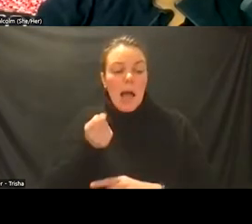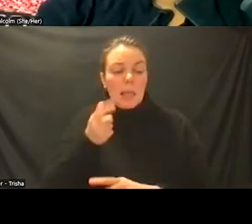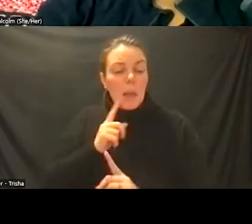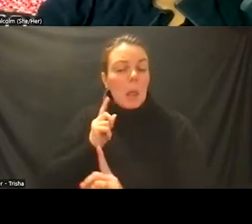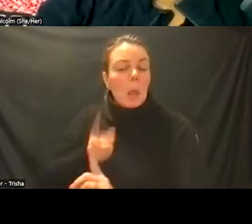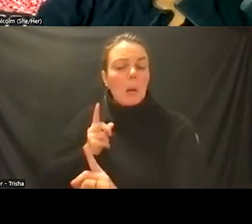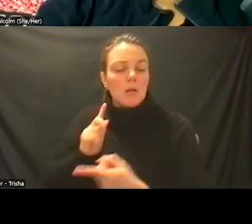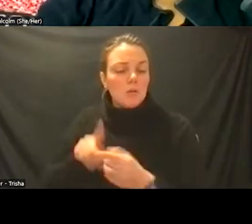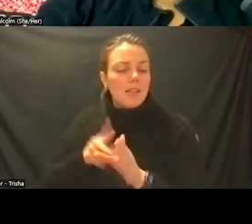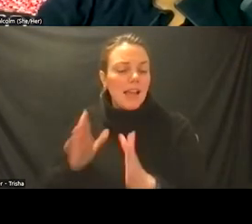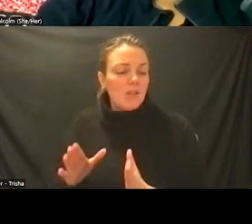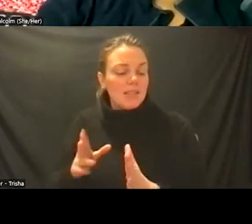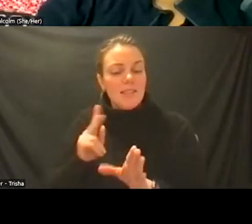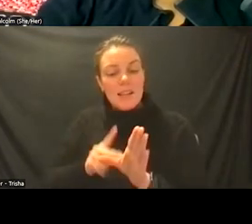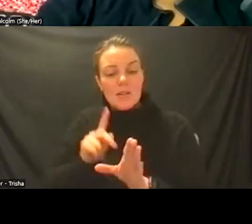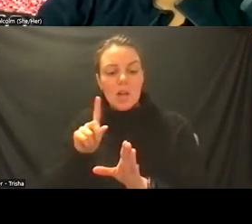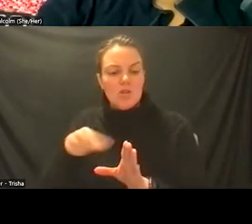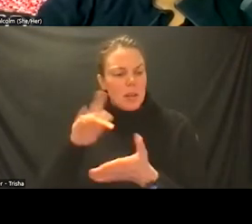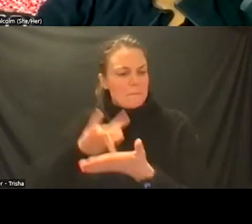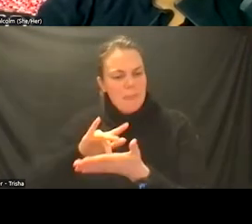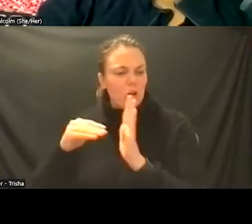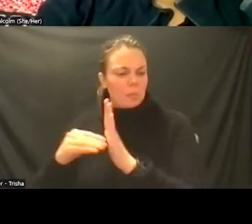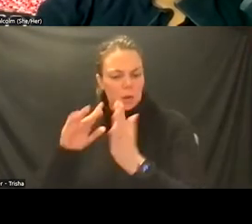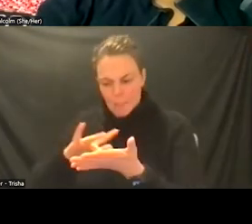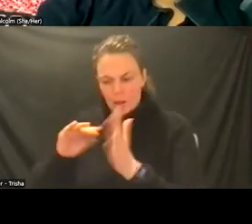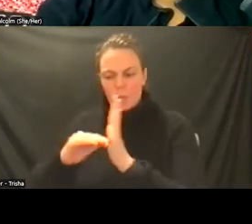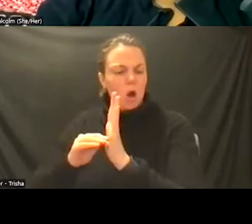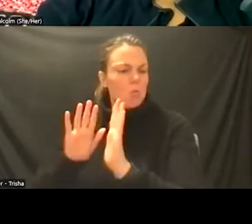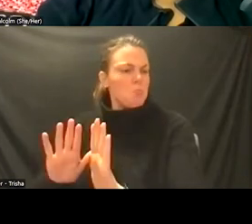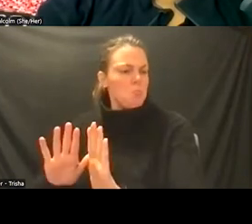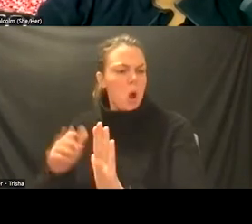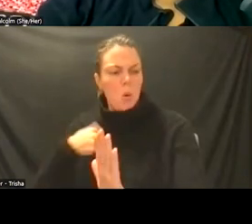wanted to just all be the medical model and you know we'll just be part of medicine and we'll be